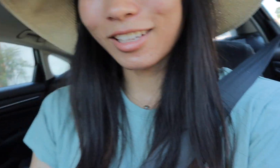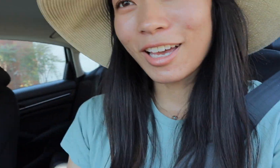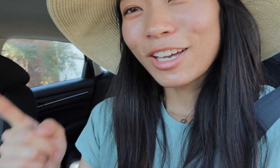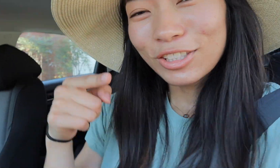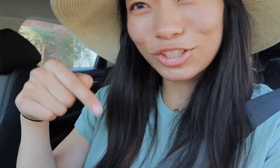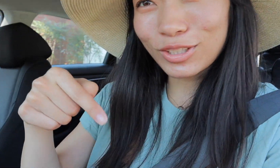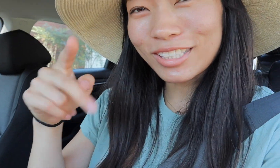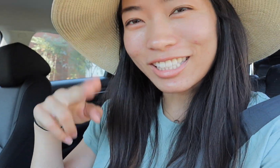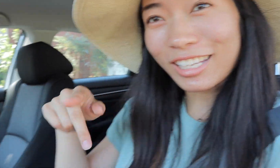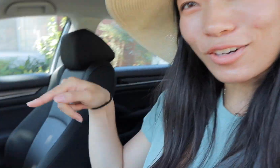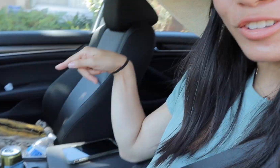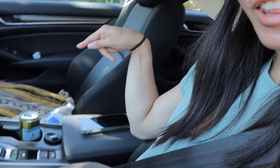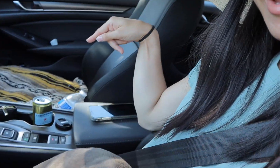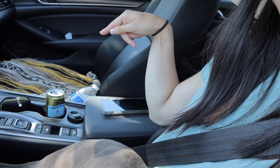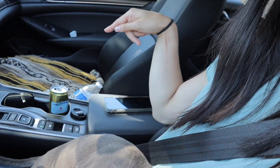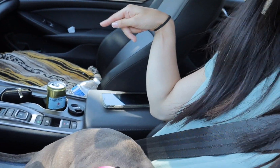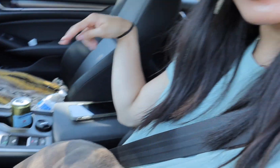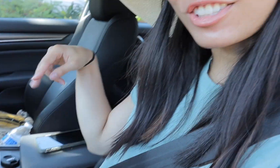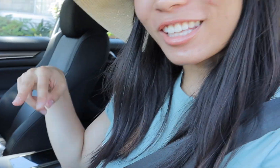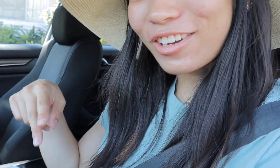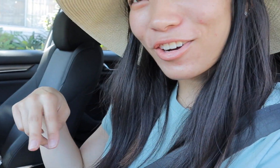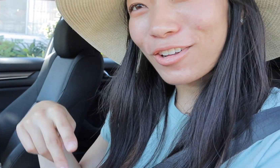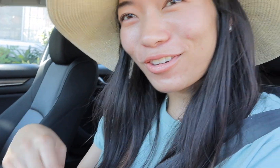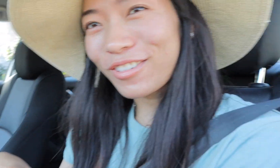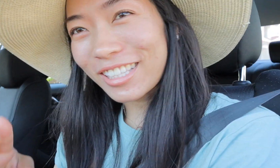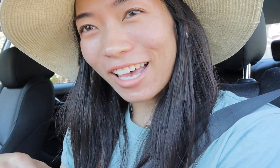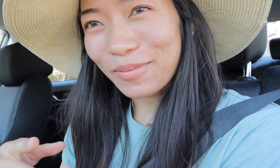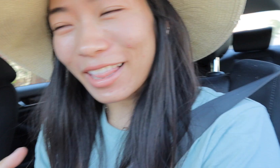she was sitting over there and she's just like crawled over and sat on my lap